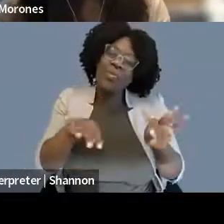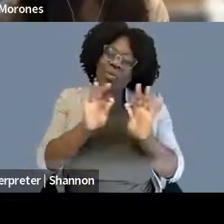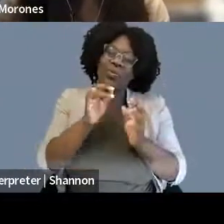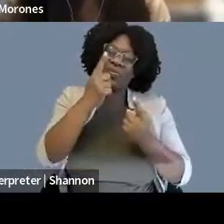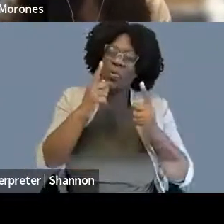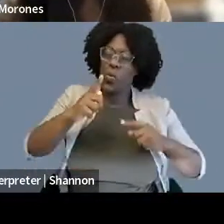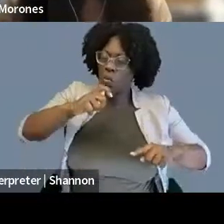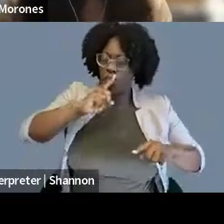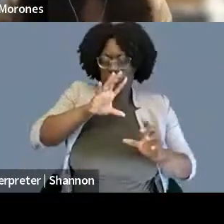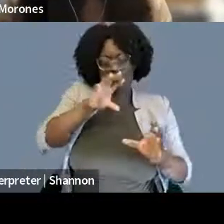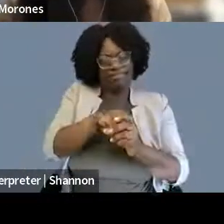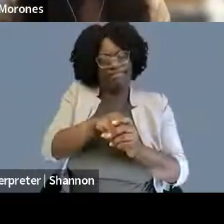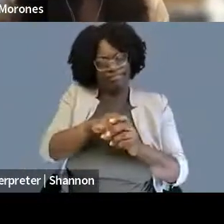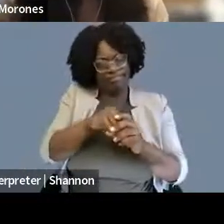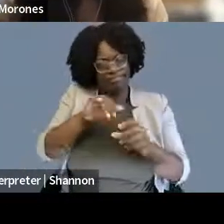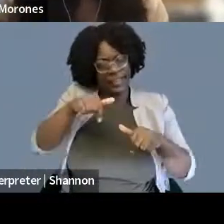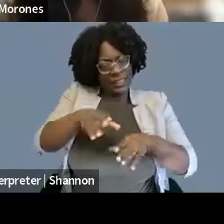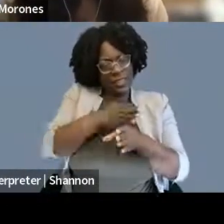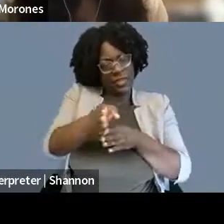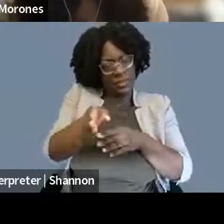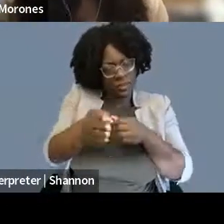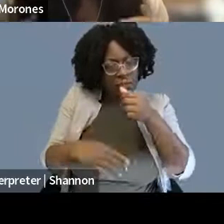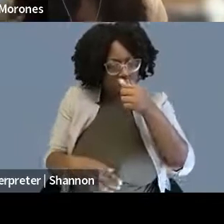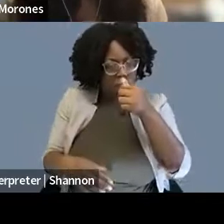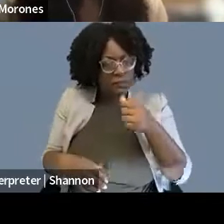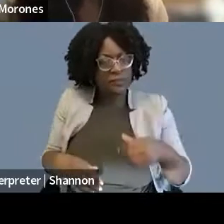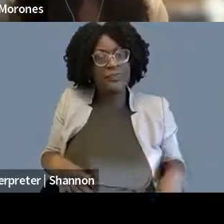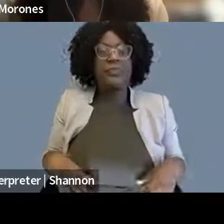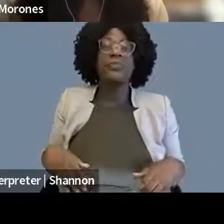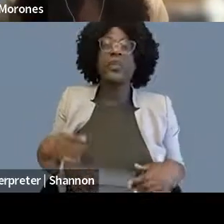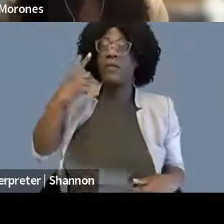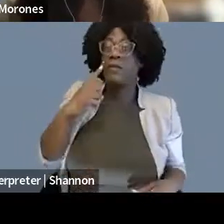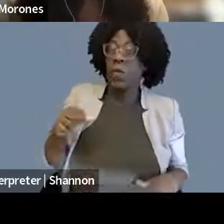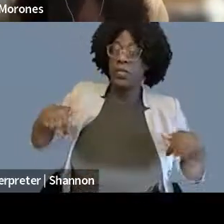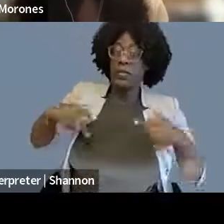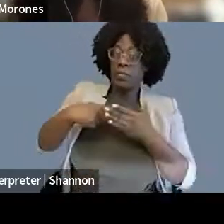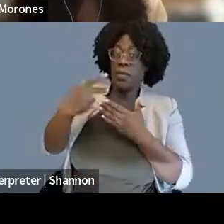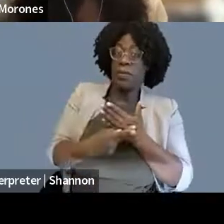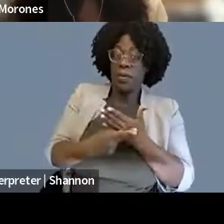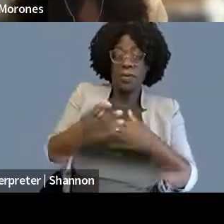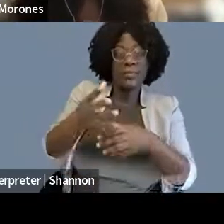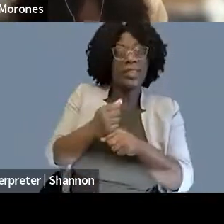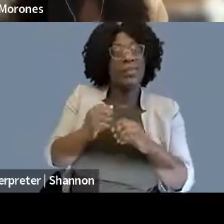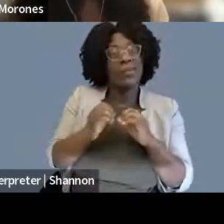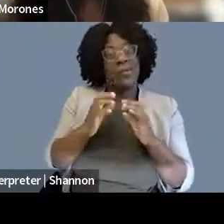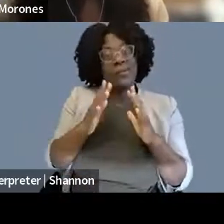on First Amendment and getting a more diverse practice in the First Amendment I think are good starting places,